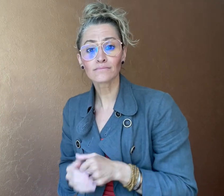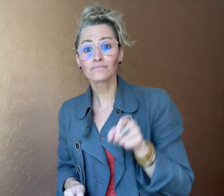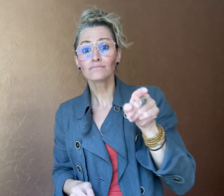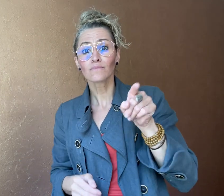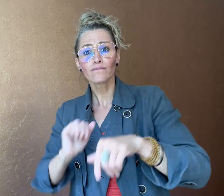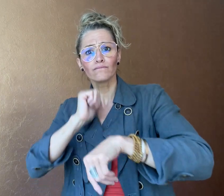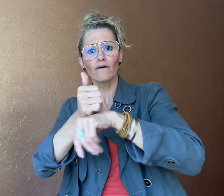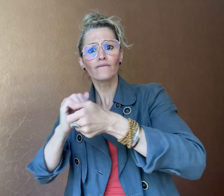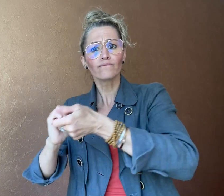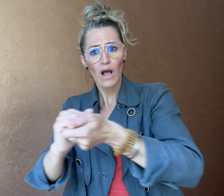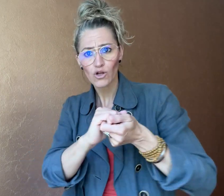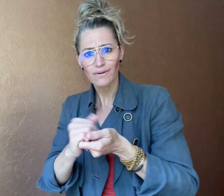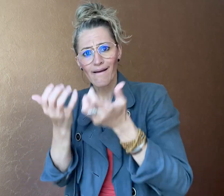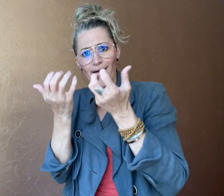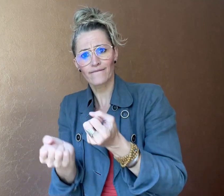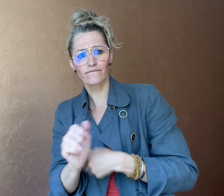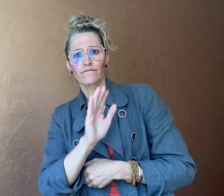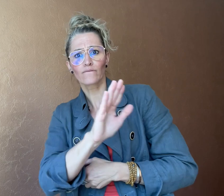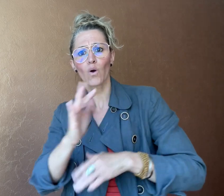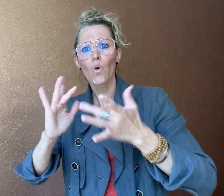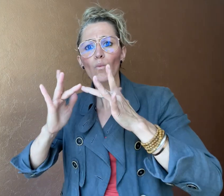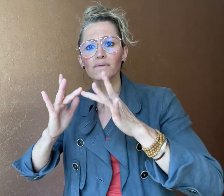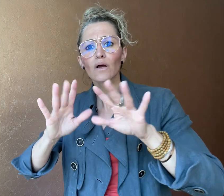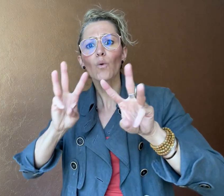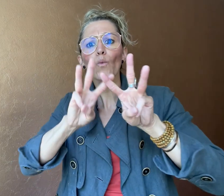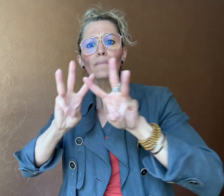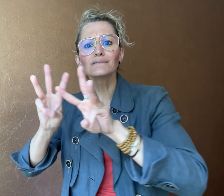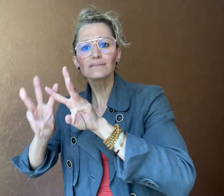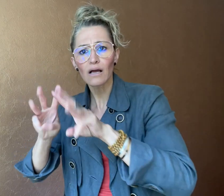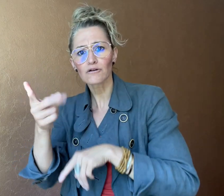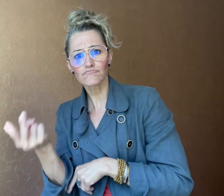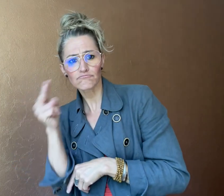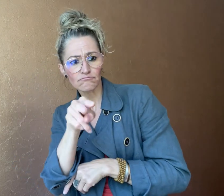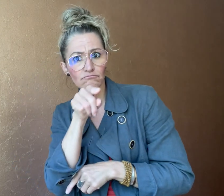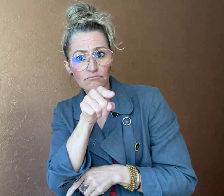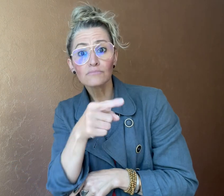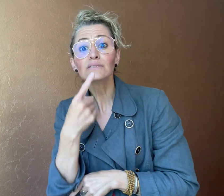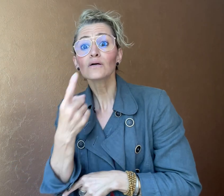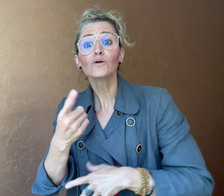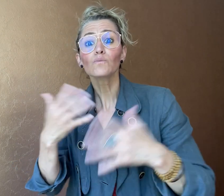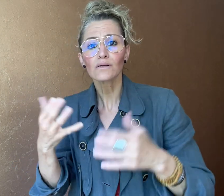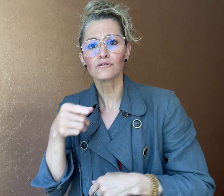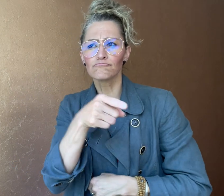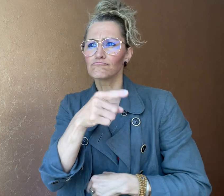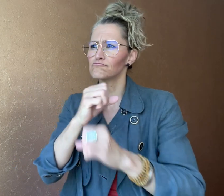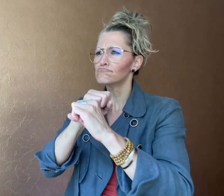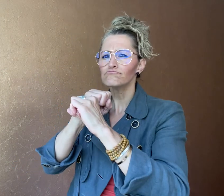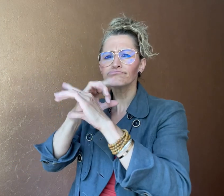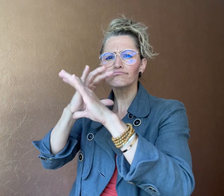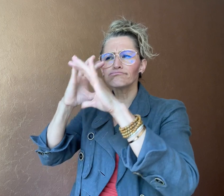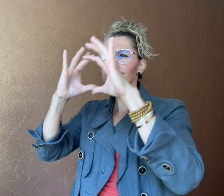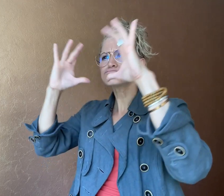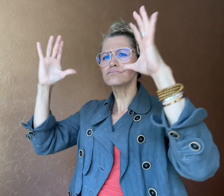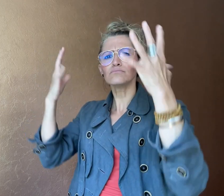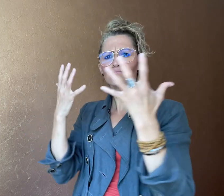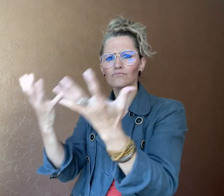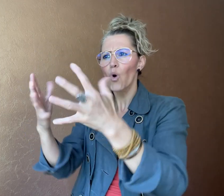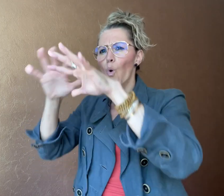Memphis Foundation says on their website that they picture